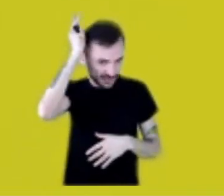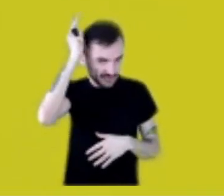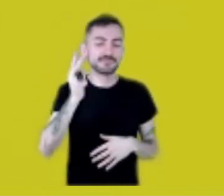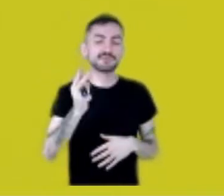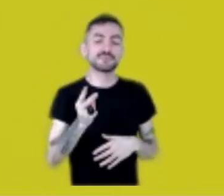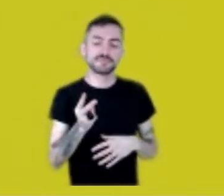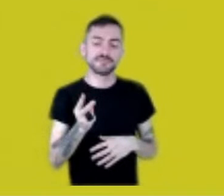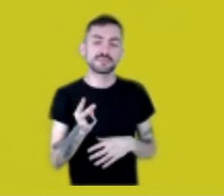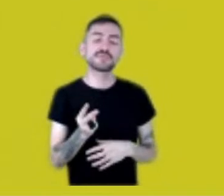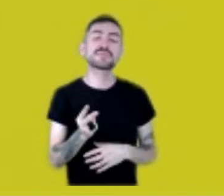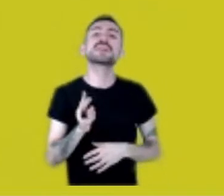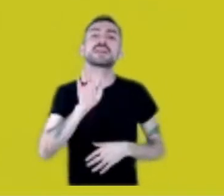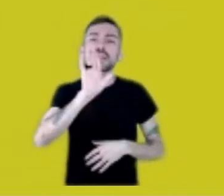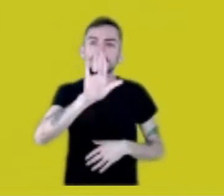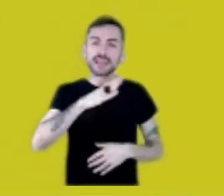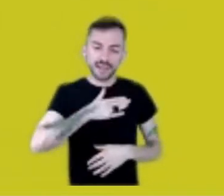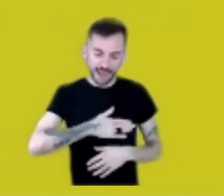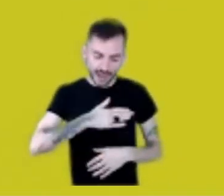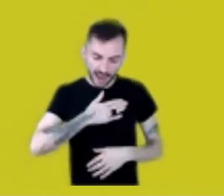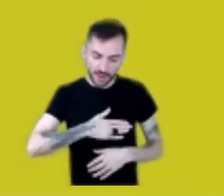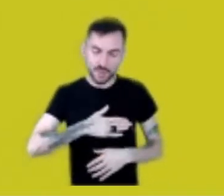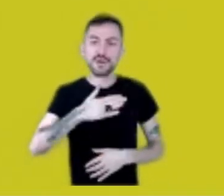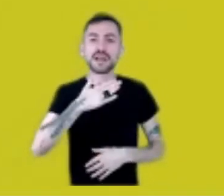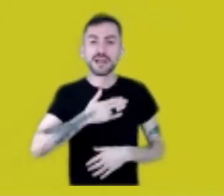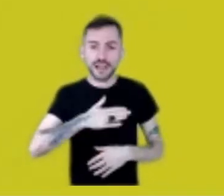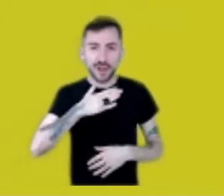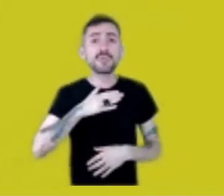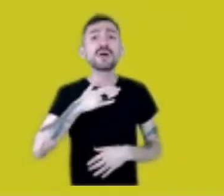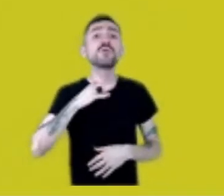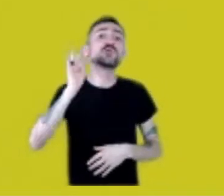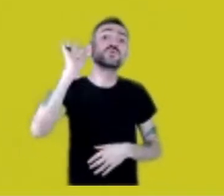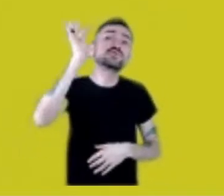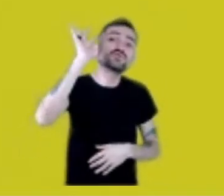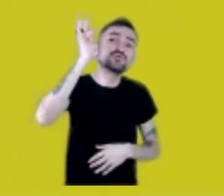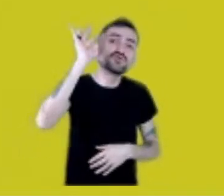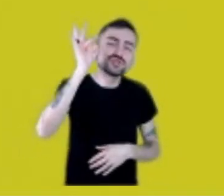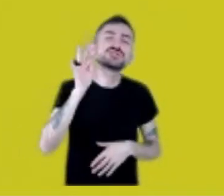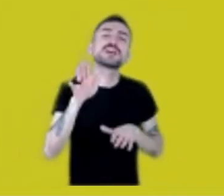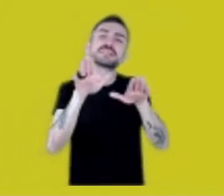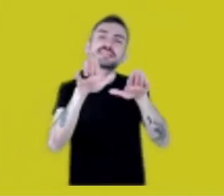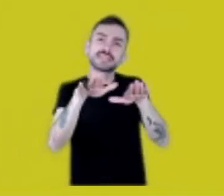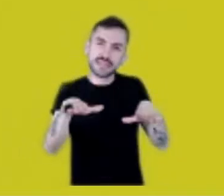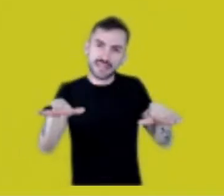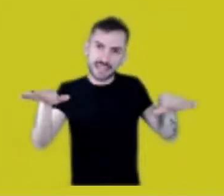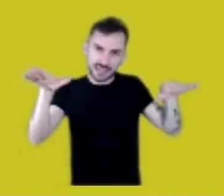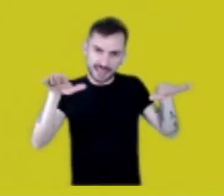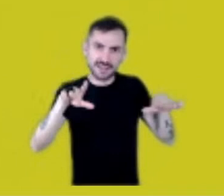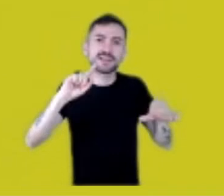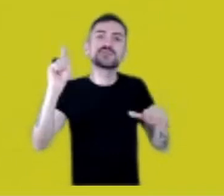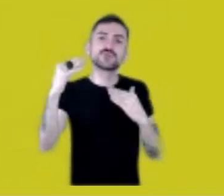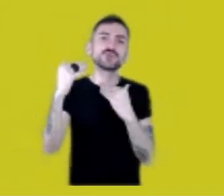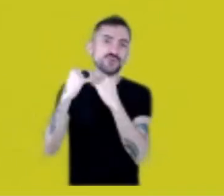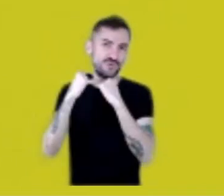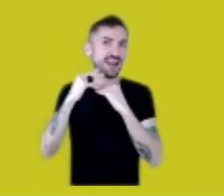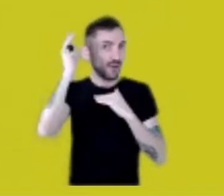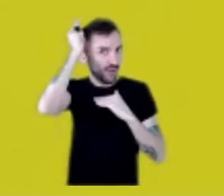because one day you’re gonna be serene. One day you’re gonna speak with your eyes.”